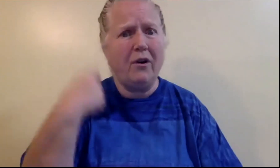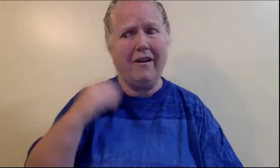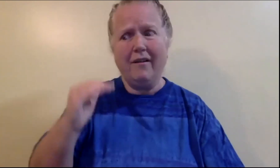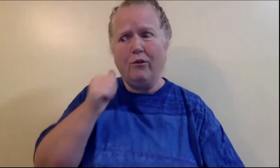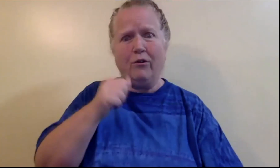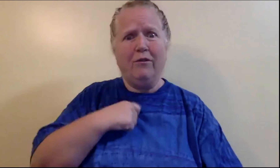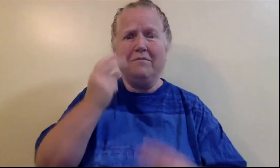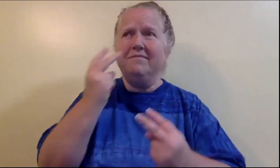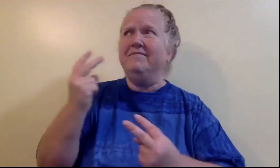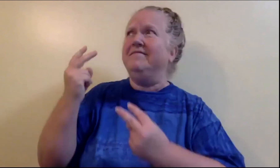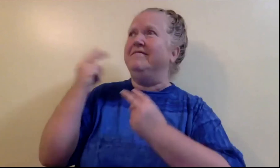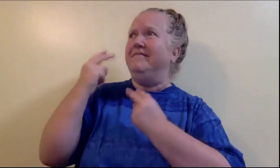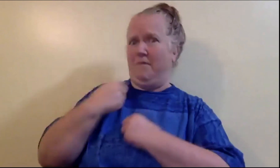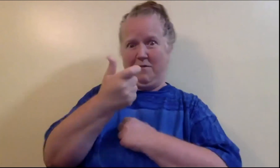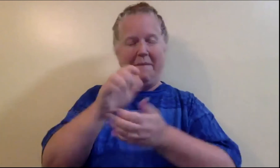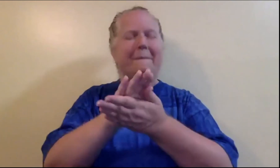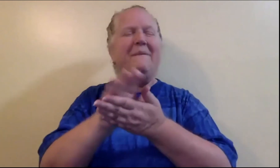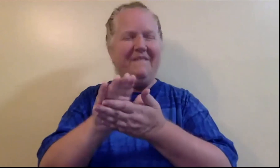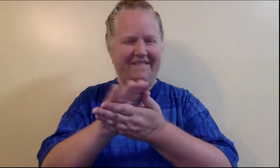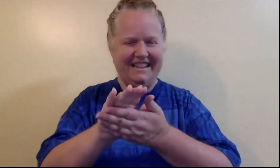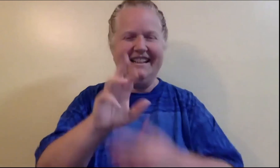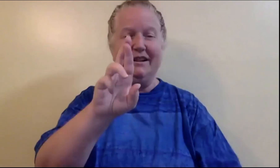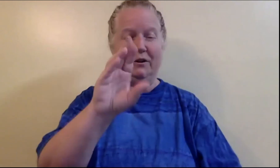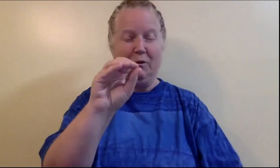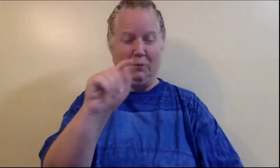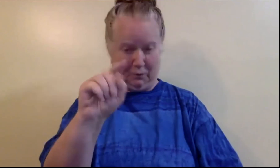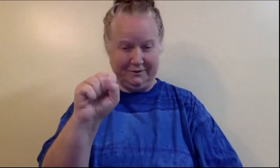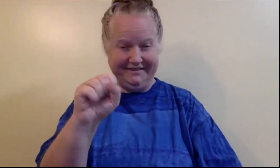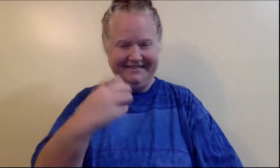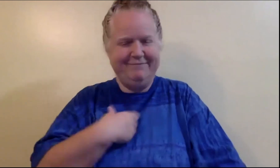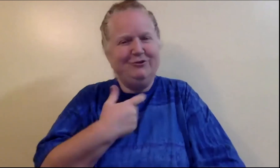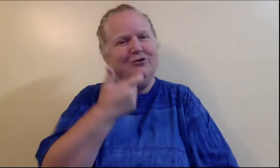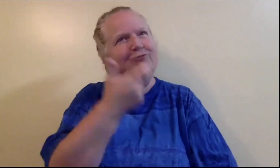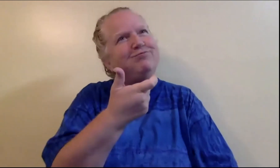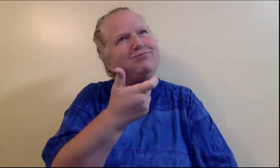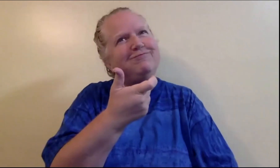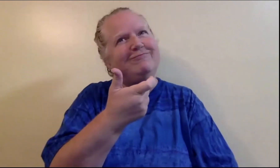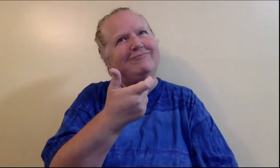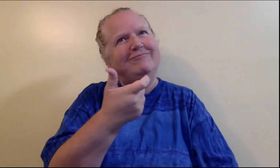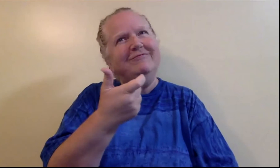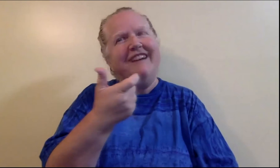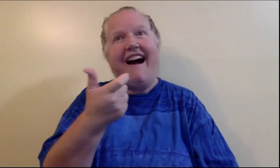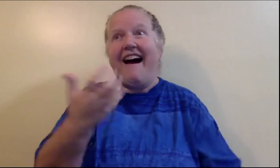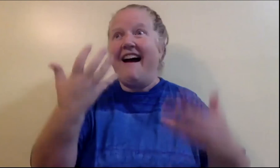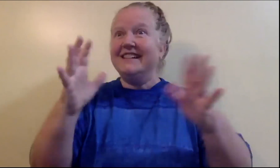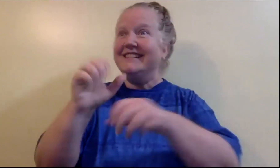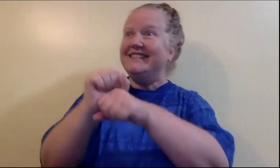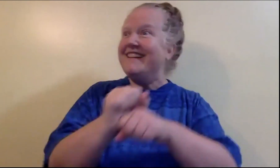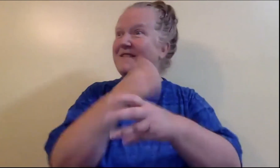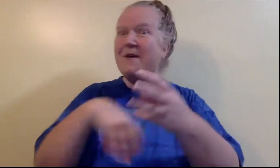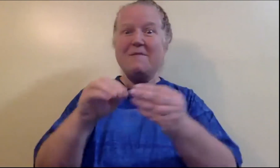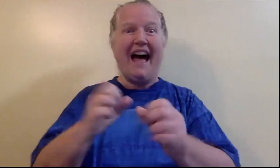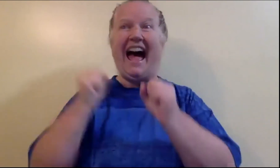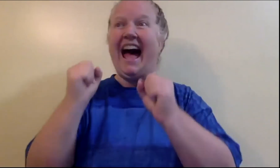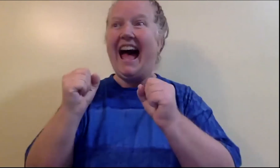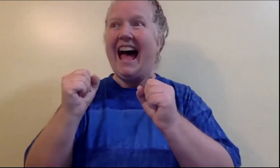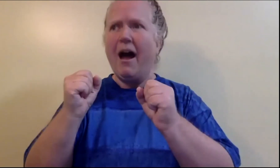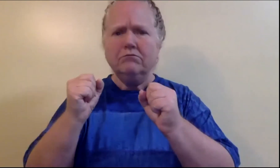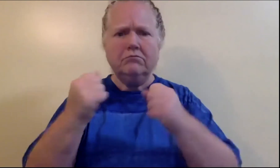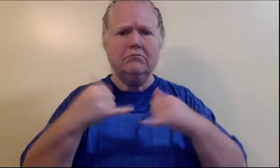It reminded me of when I was a little girl and watched the movie, "Roots." By the end I was happy because slavery was abolished.